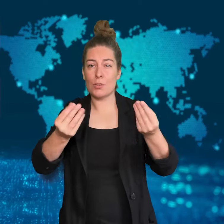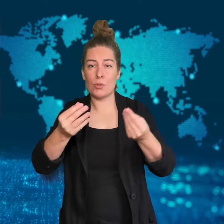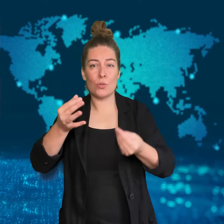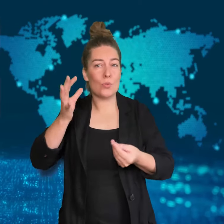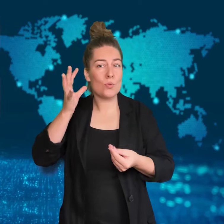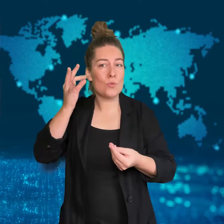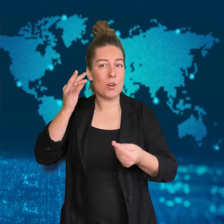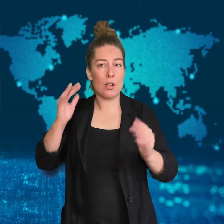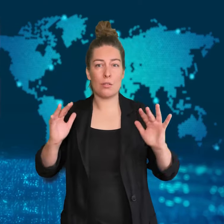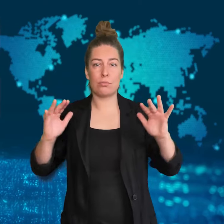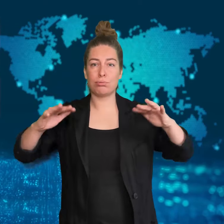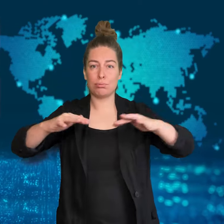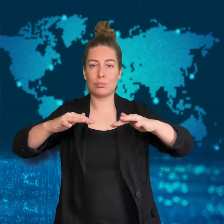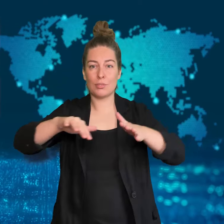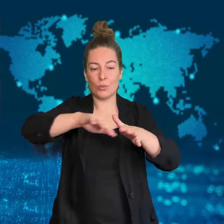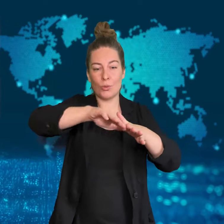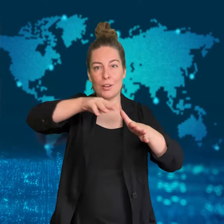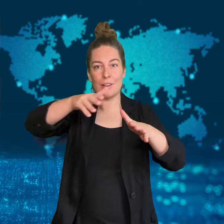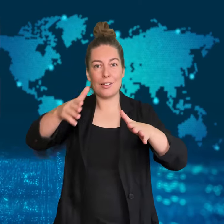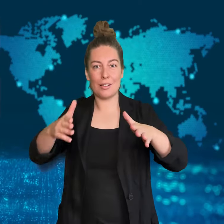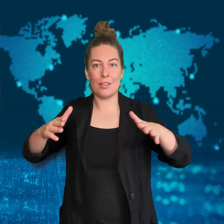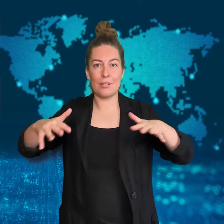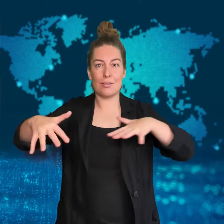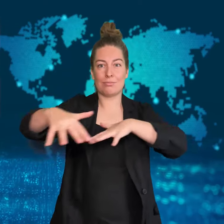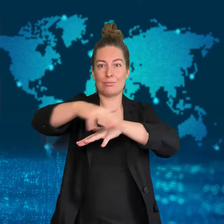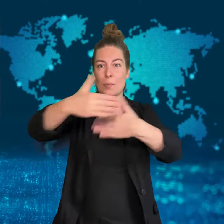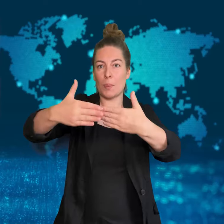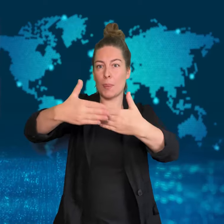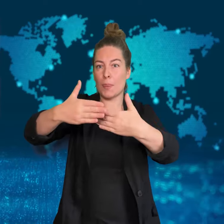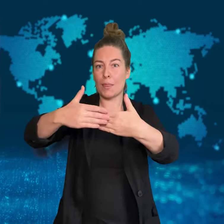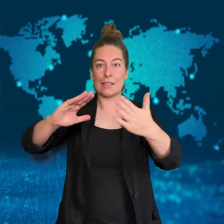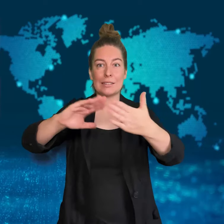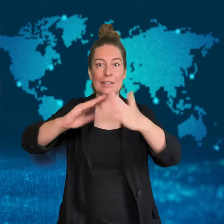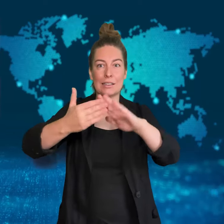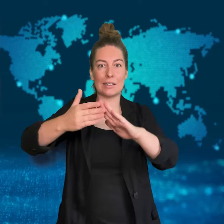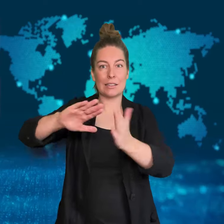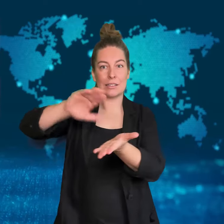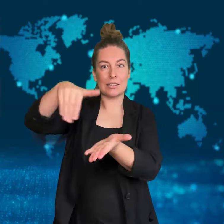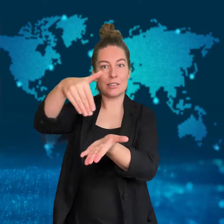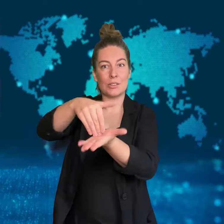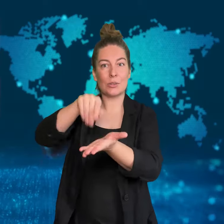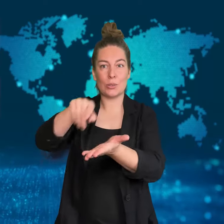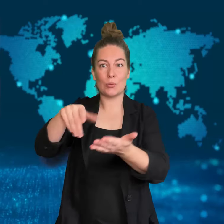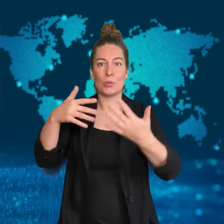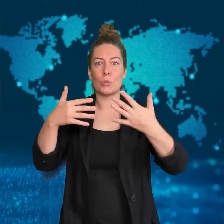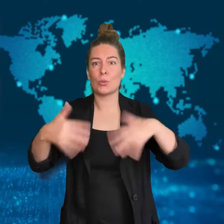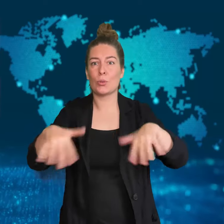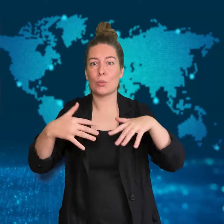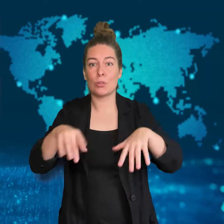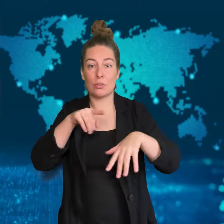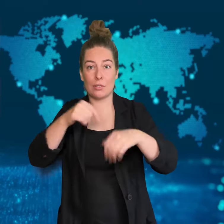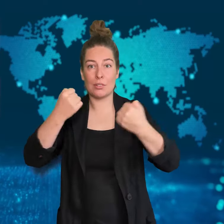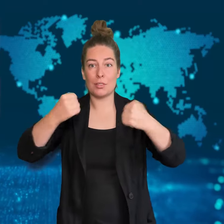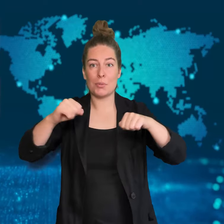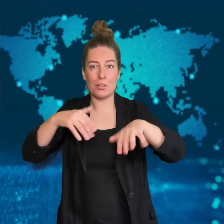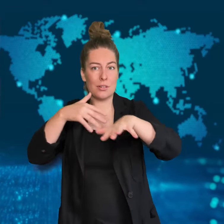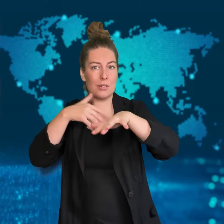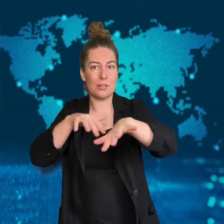In Reykjaví­k, the country's capital, thousands of women gathered